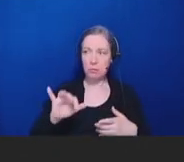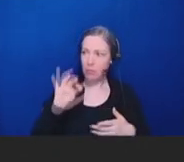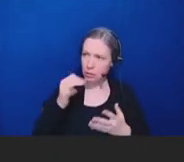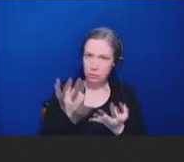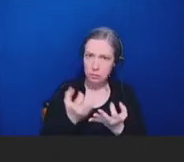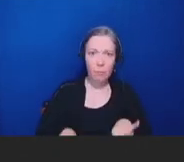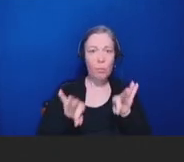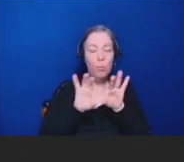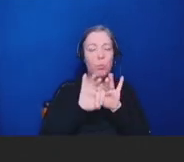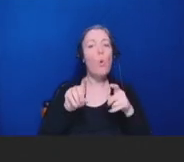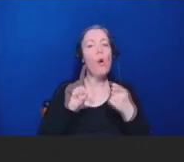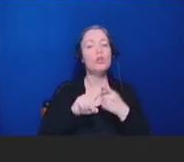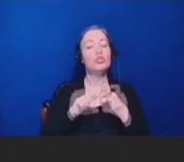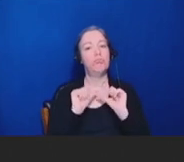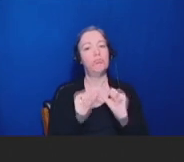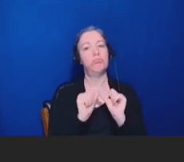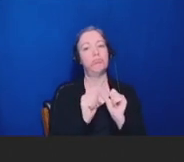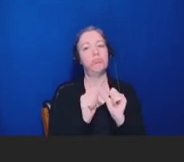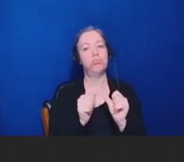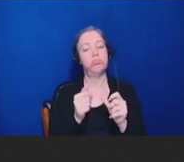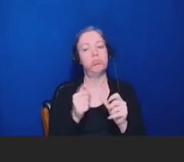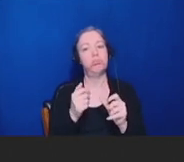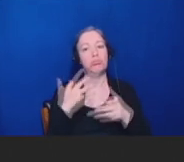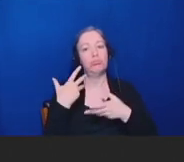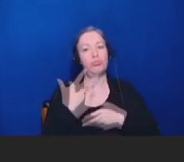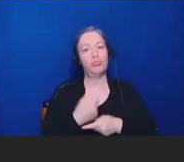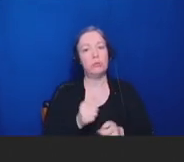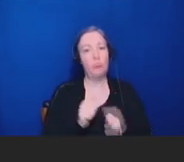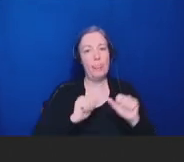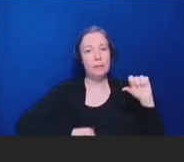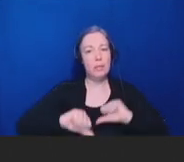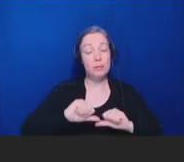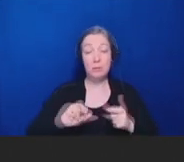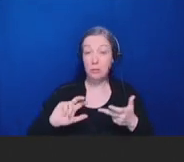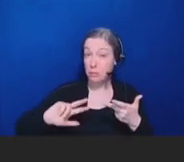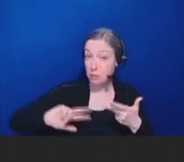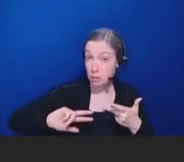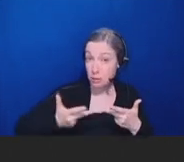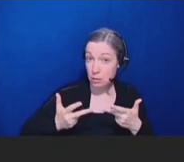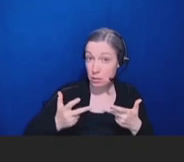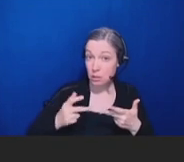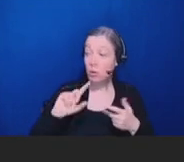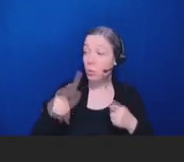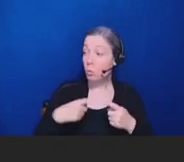Third, when misinformation appears in a way that we can see that it's having an impact,